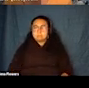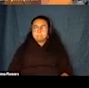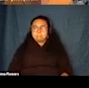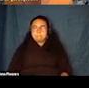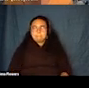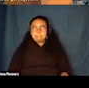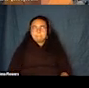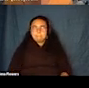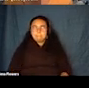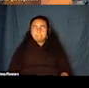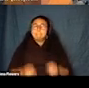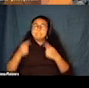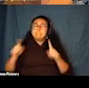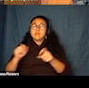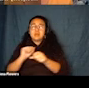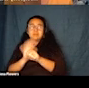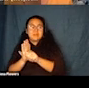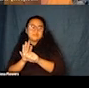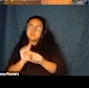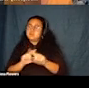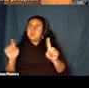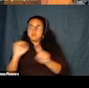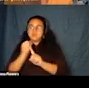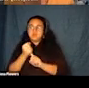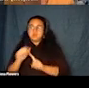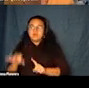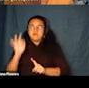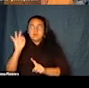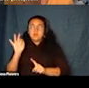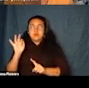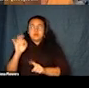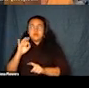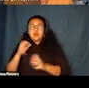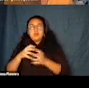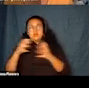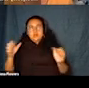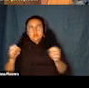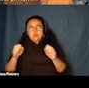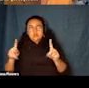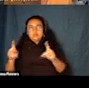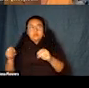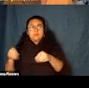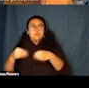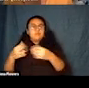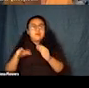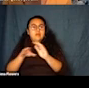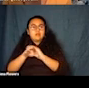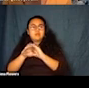situation obviously. And yet we've found that there's a whole lot of opportunities for bringing access that is much easier than usual.